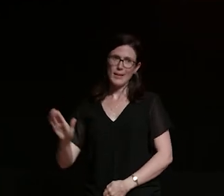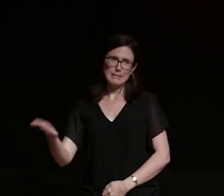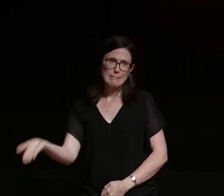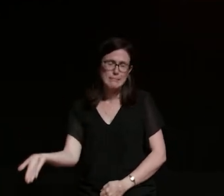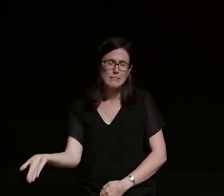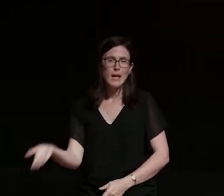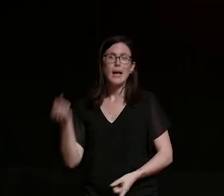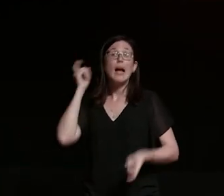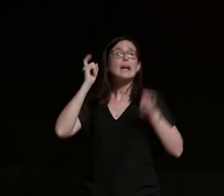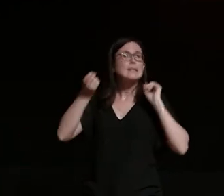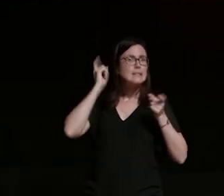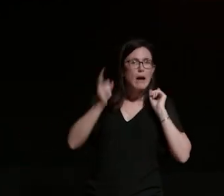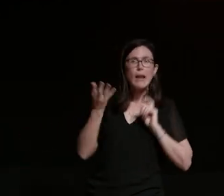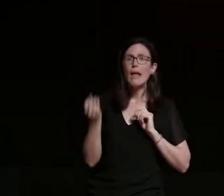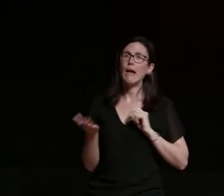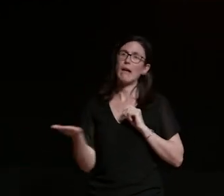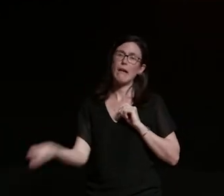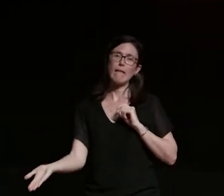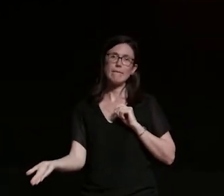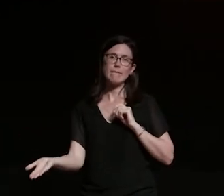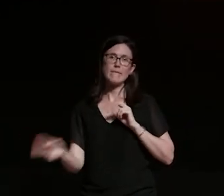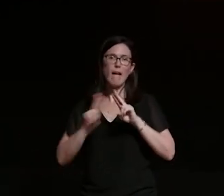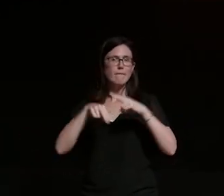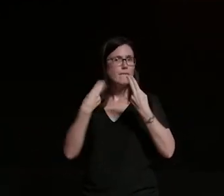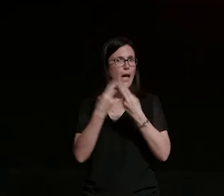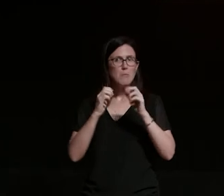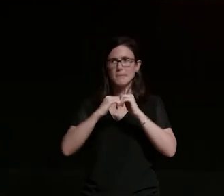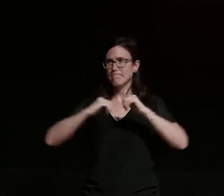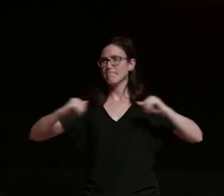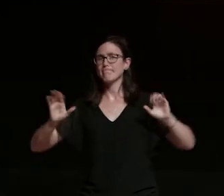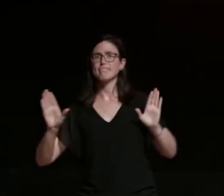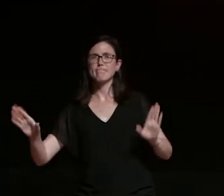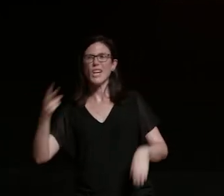that we were at the time she was away from her family she was like 22 and suddenly this like